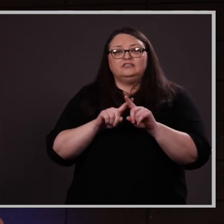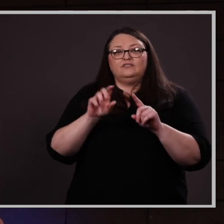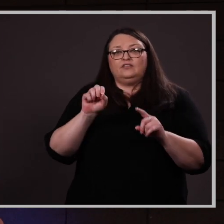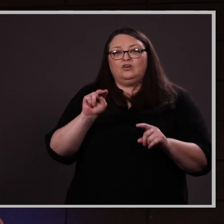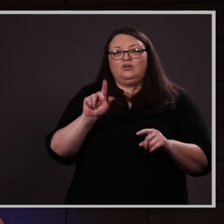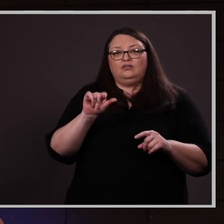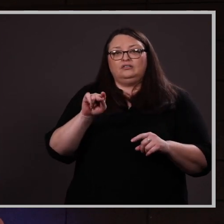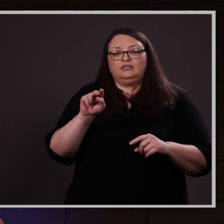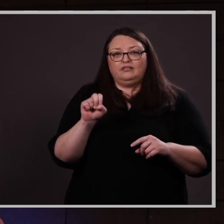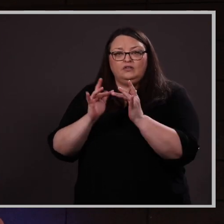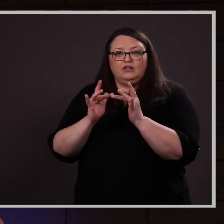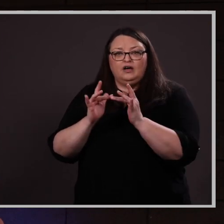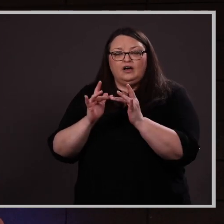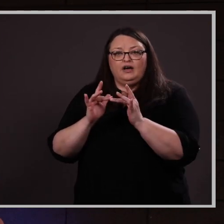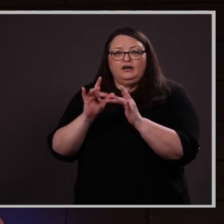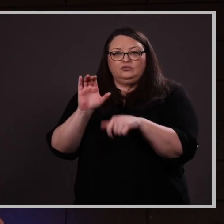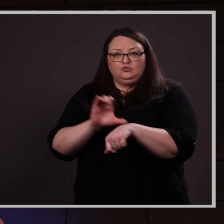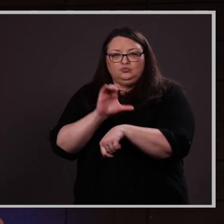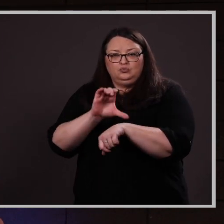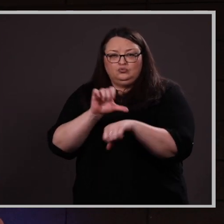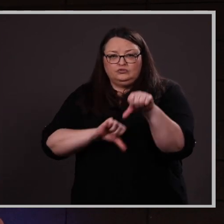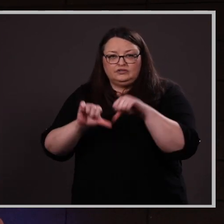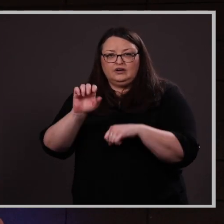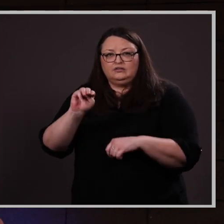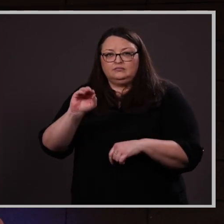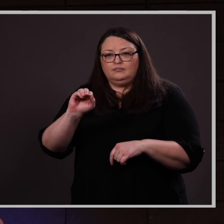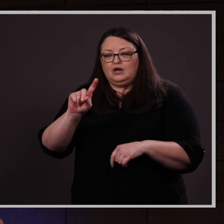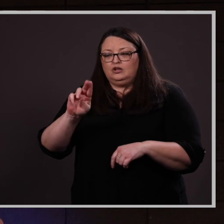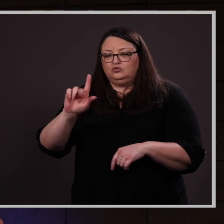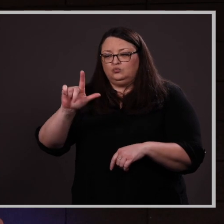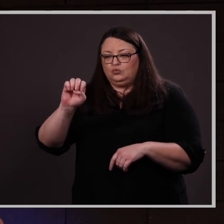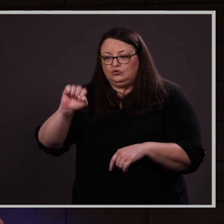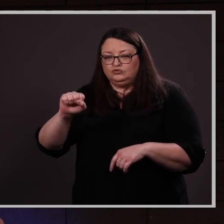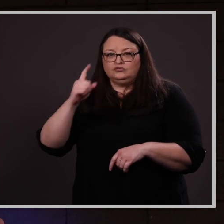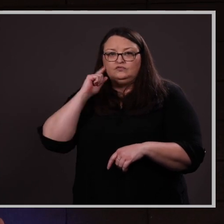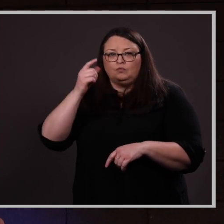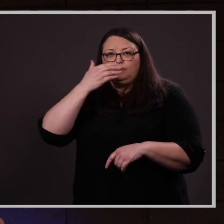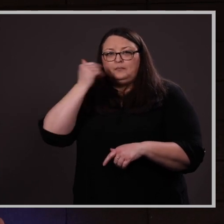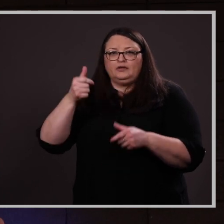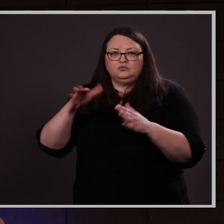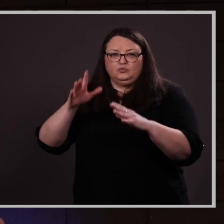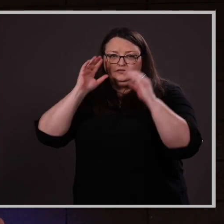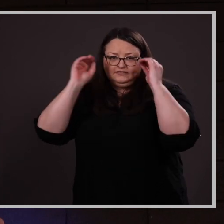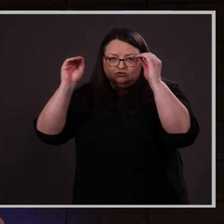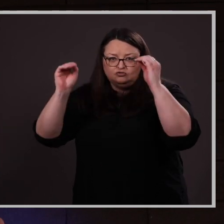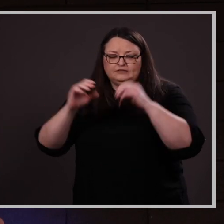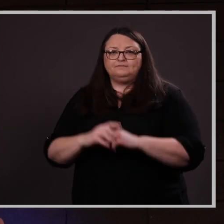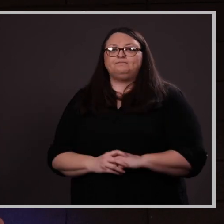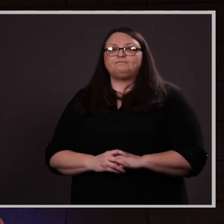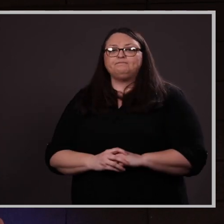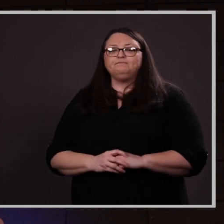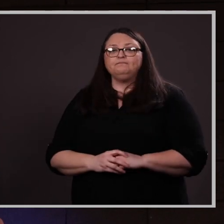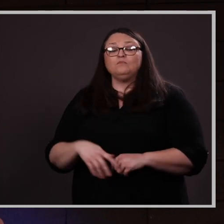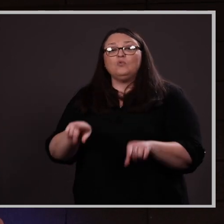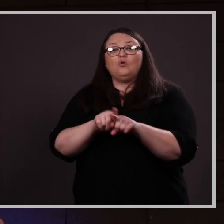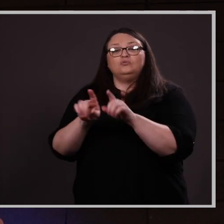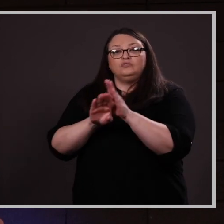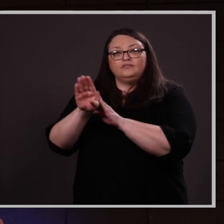online computer science modules for the best methods of teaching, developed new methods